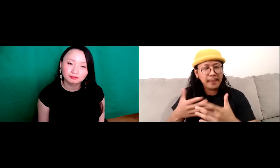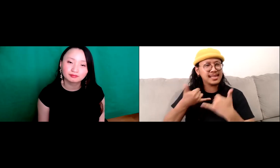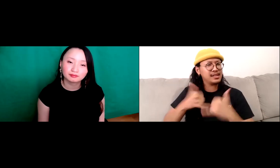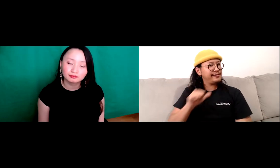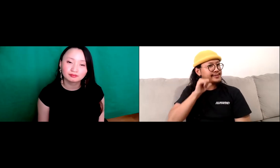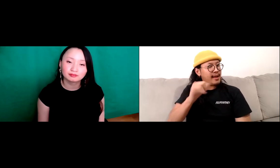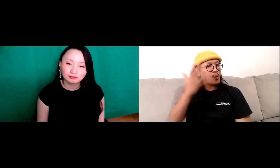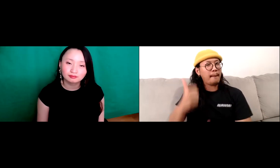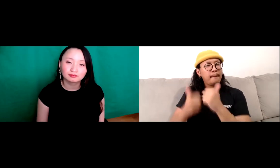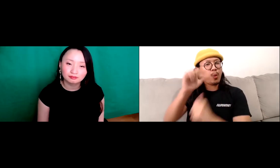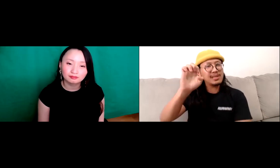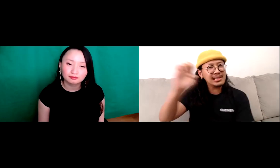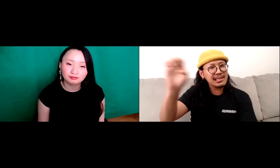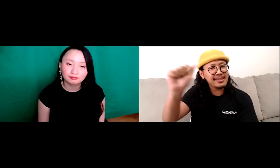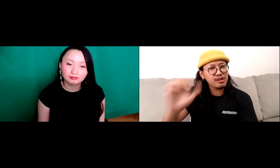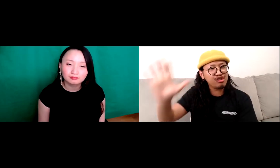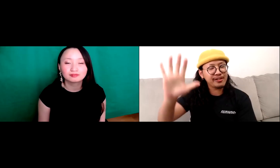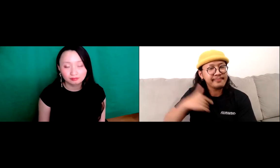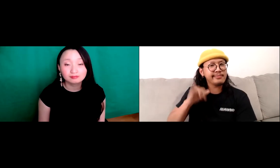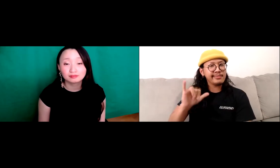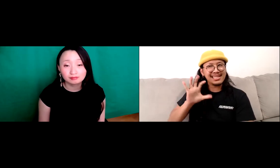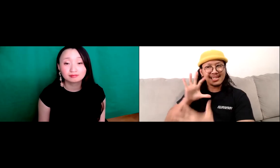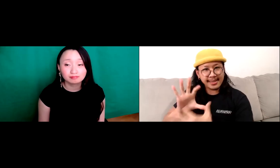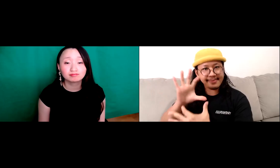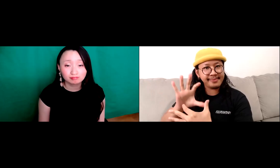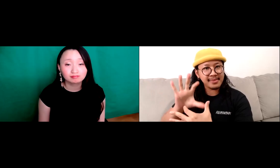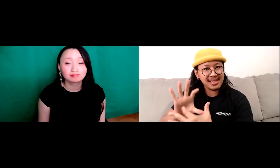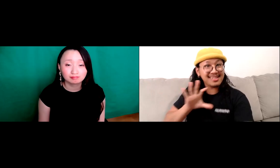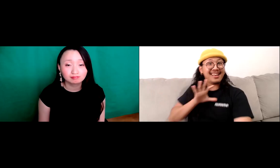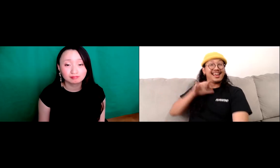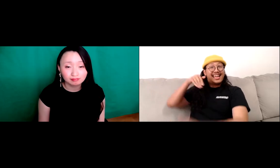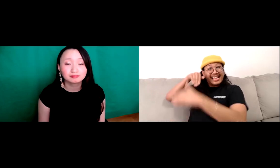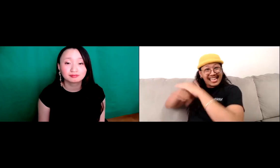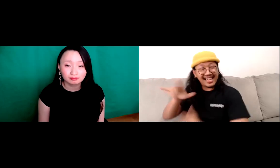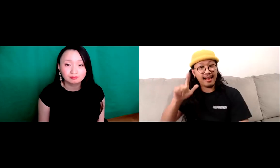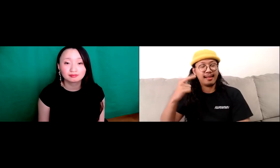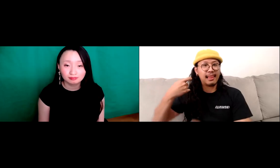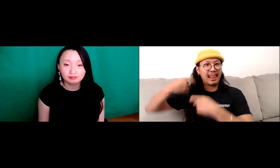there. And then I would go into a group of all Asians, but they were mostly East Asians